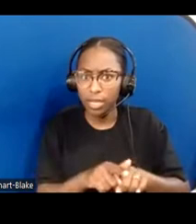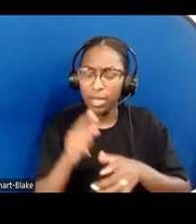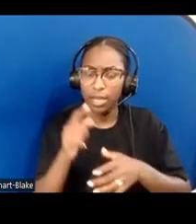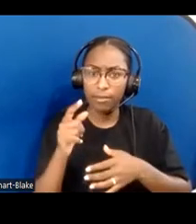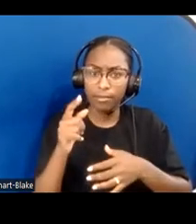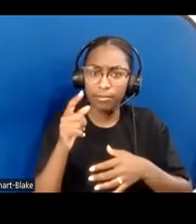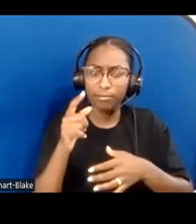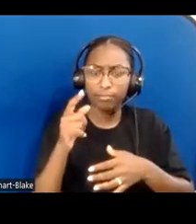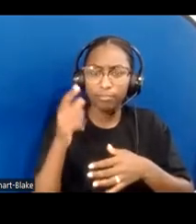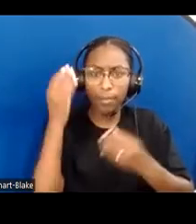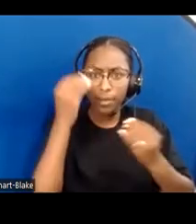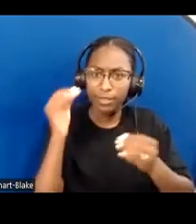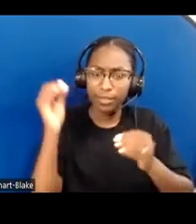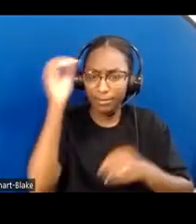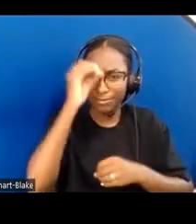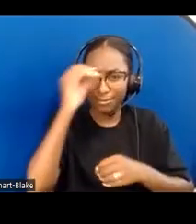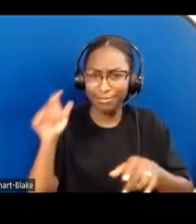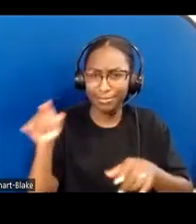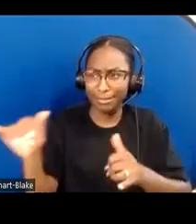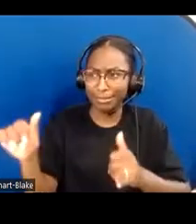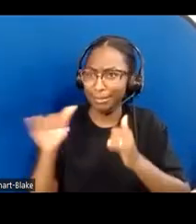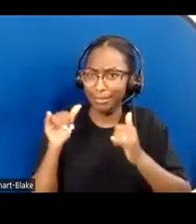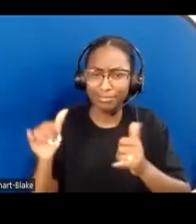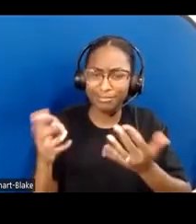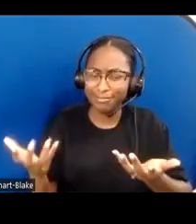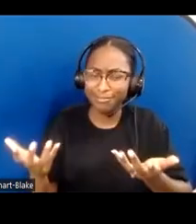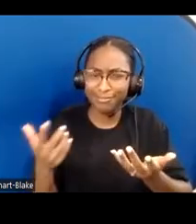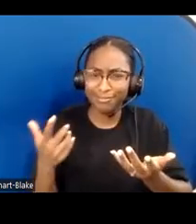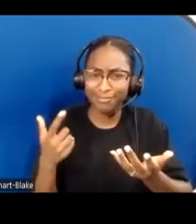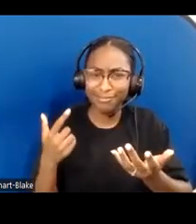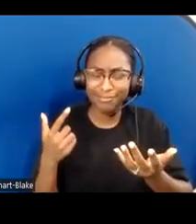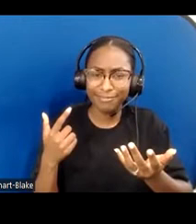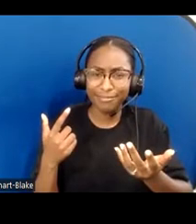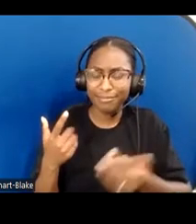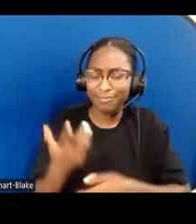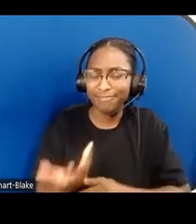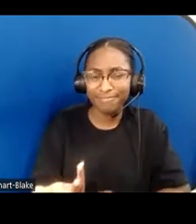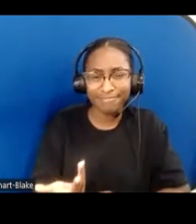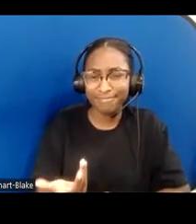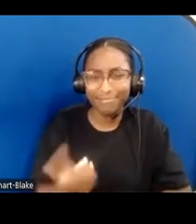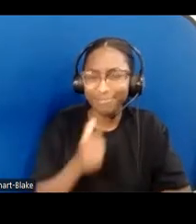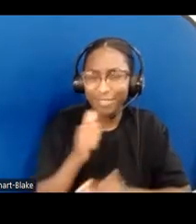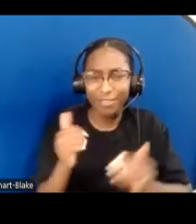And I get so surprised and mad when he doesn't, when he cannot display behaviors that characterize